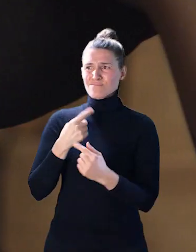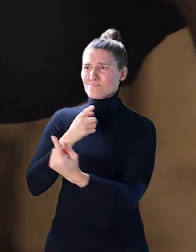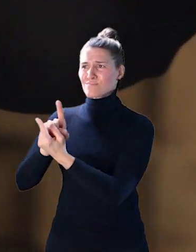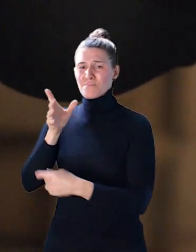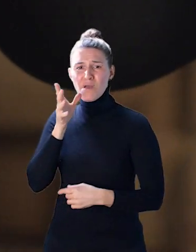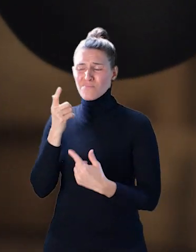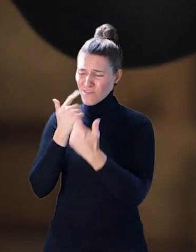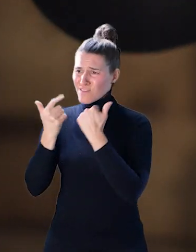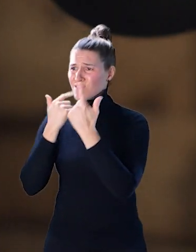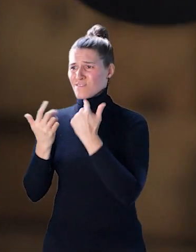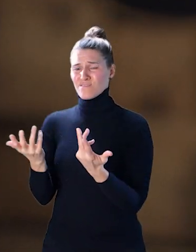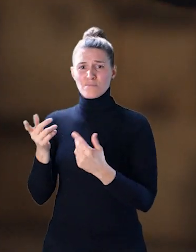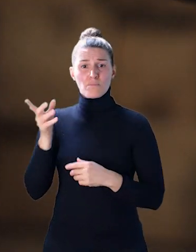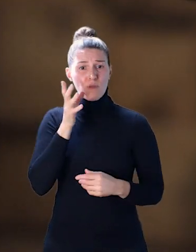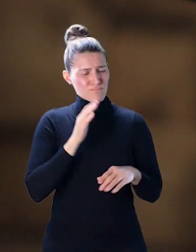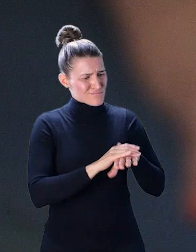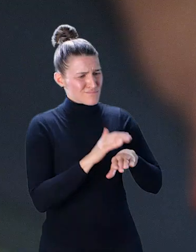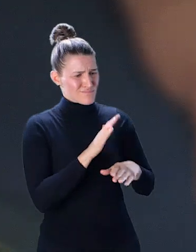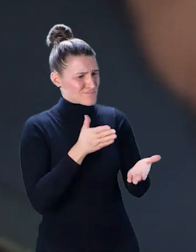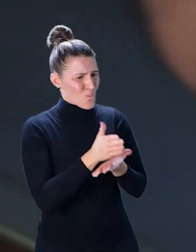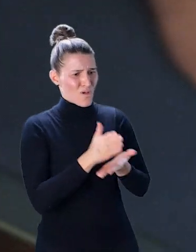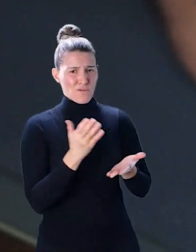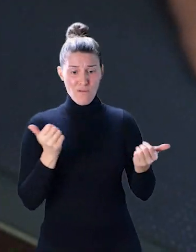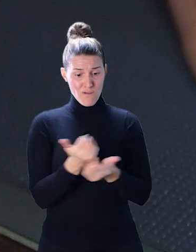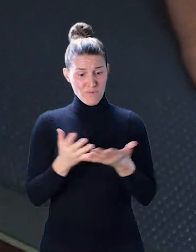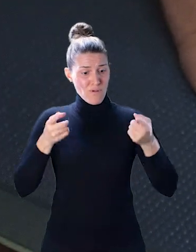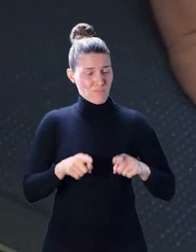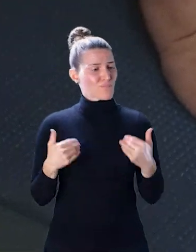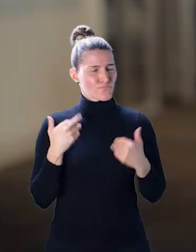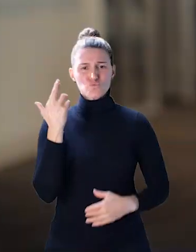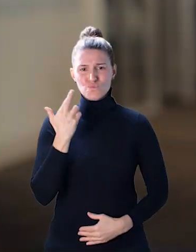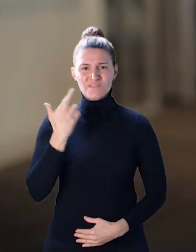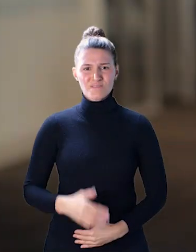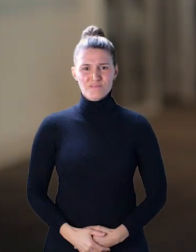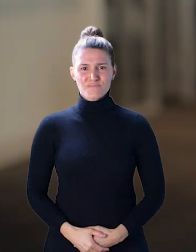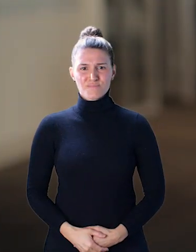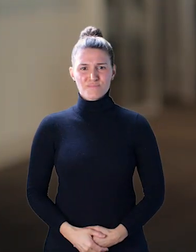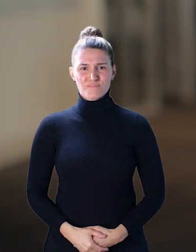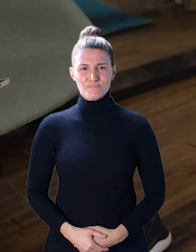I always used to cry to my mom. She would always reassure me by "Roop it's okay, everything happens for a reason."